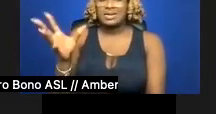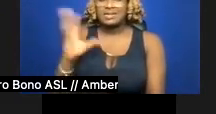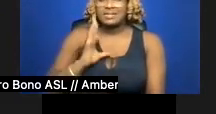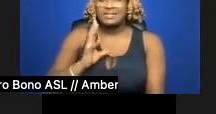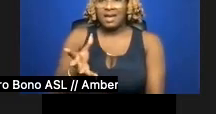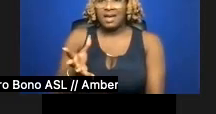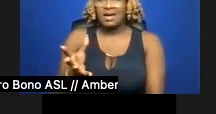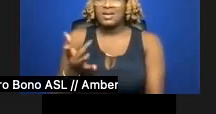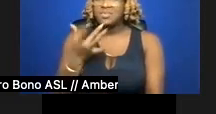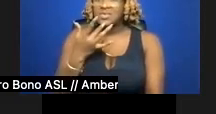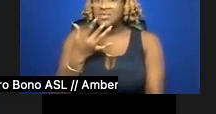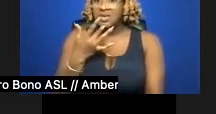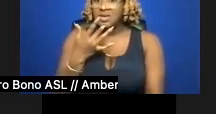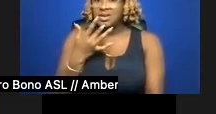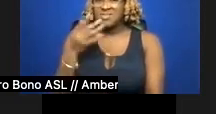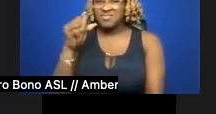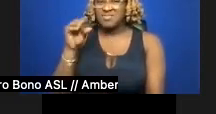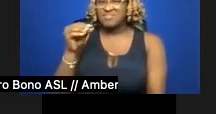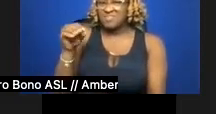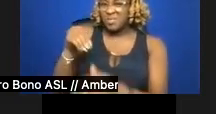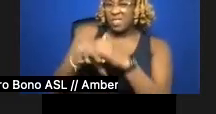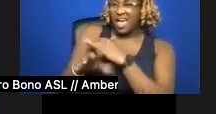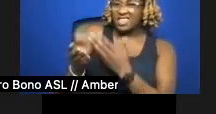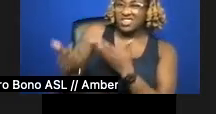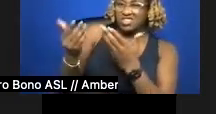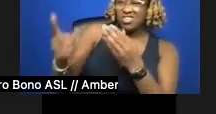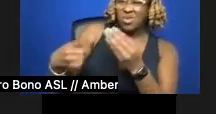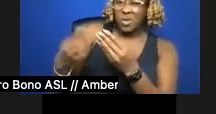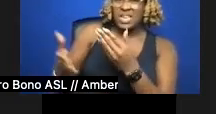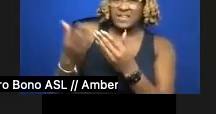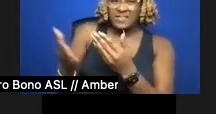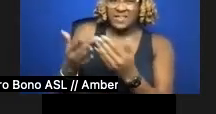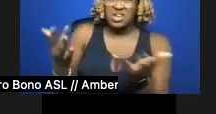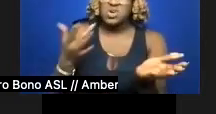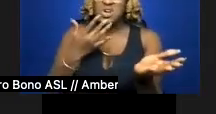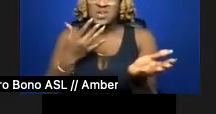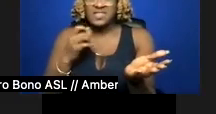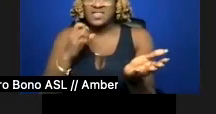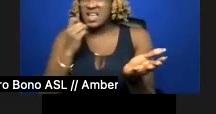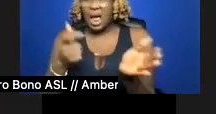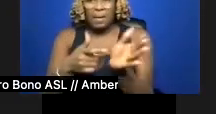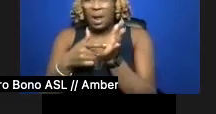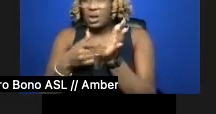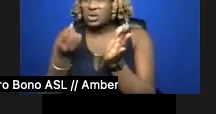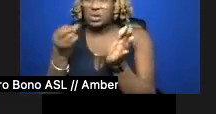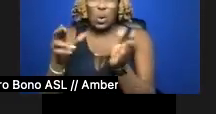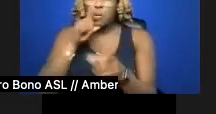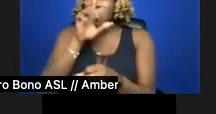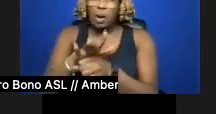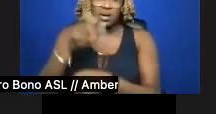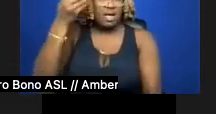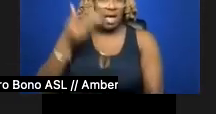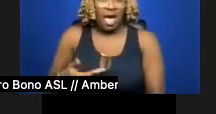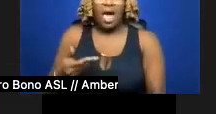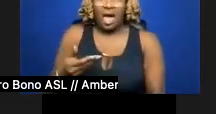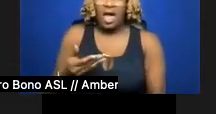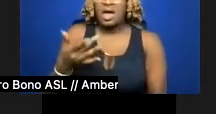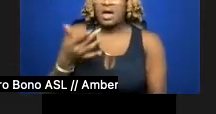suggestion, when convenient. Preference is neither mandate nor promise. I opt for prolepsis & bank